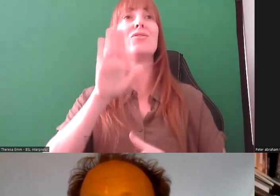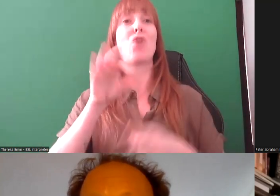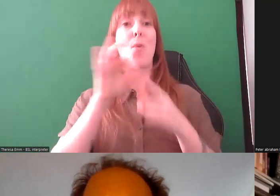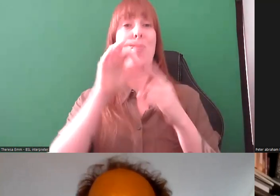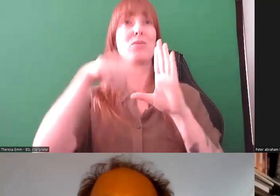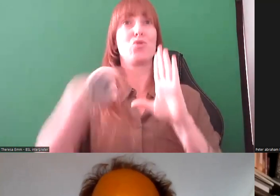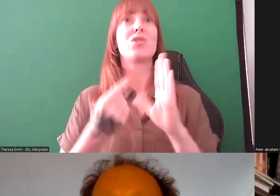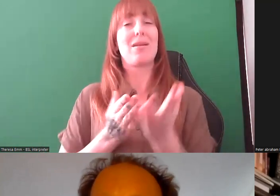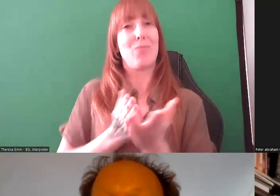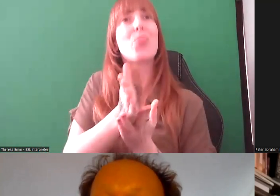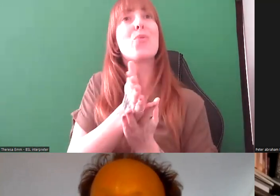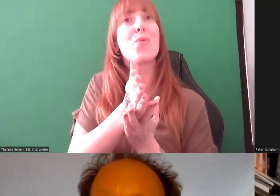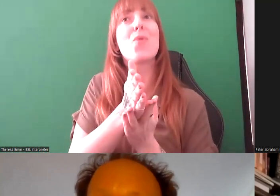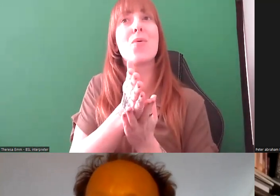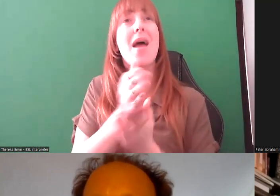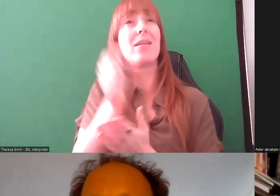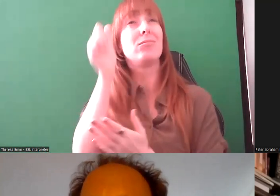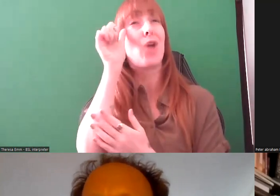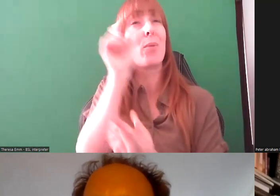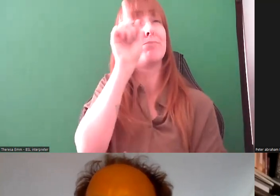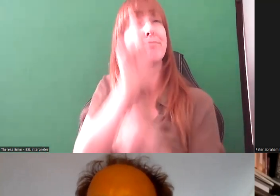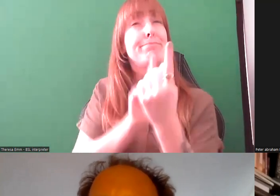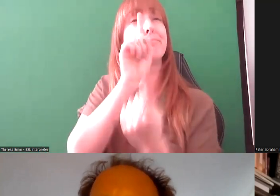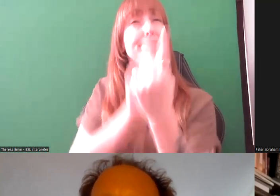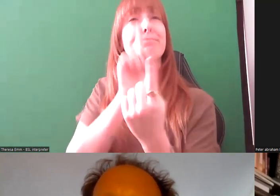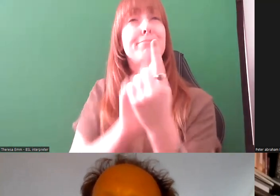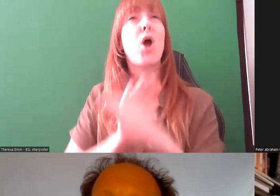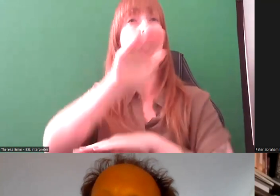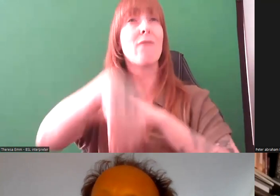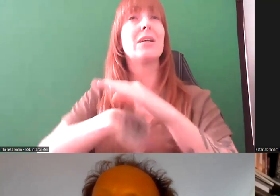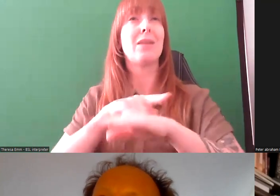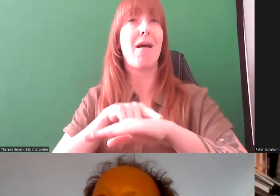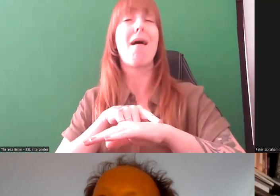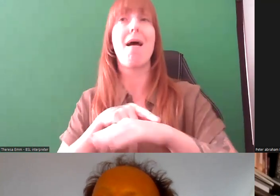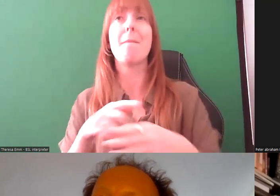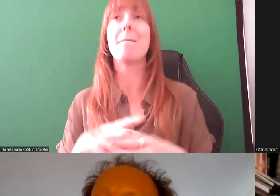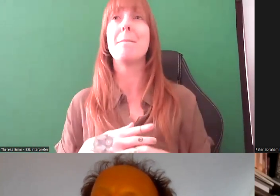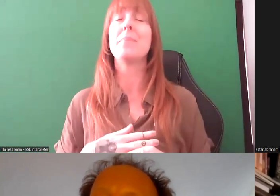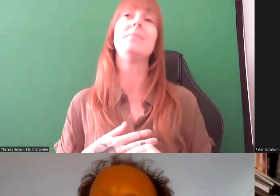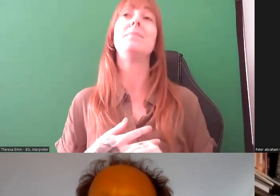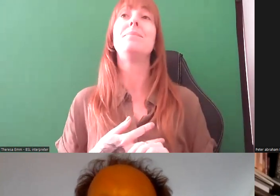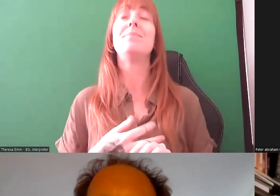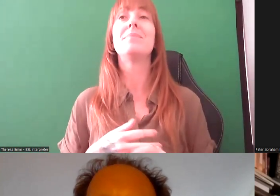through getting to know each other over time. I think there needs to be an acceptance that